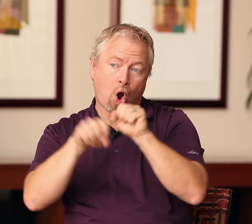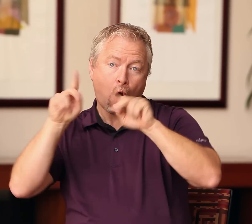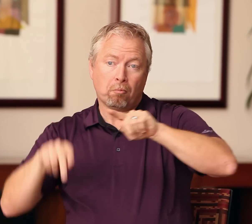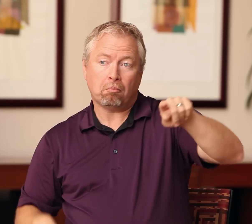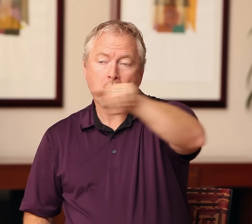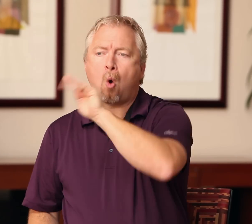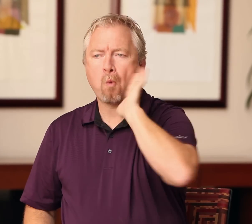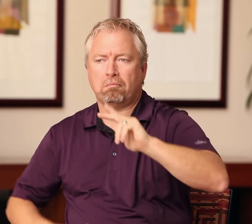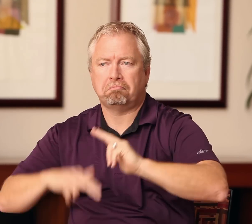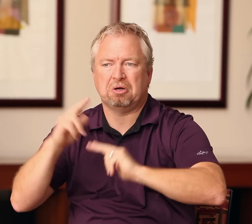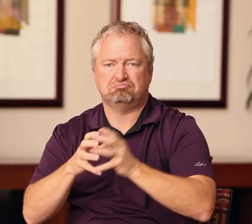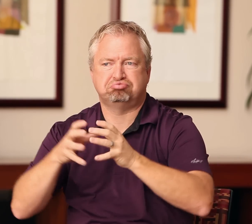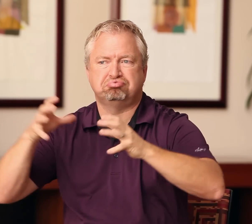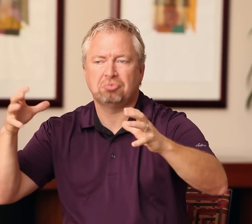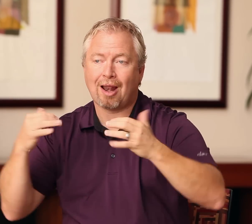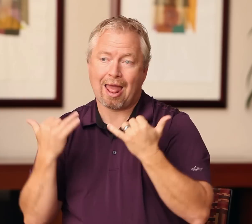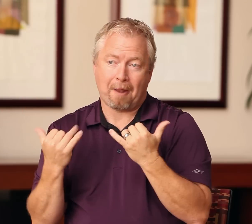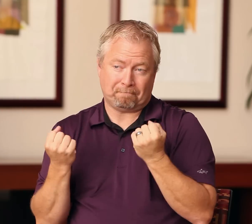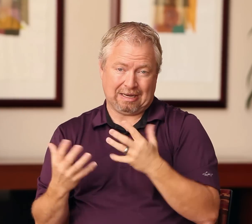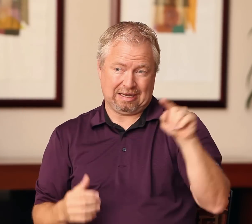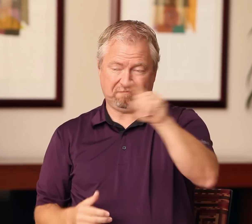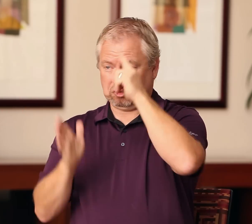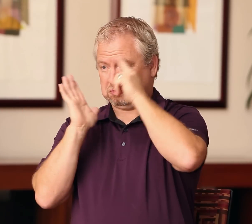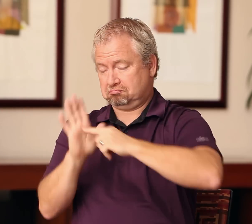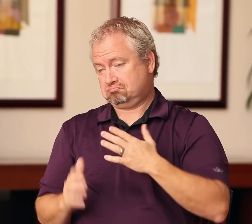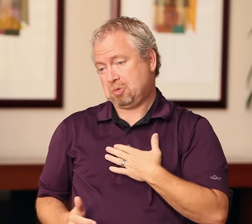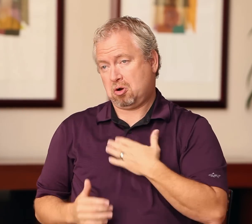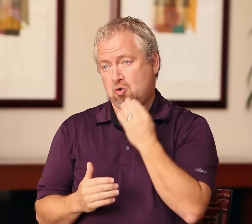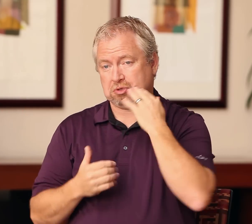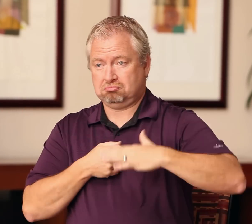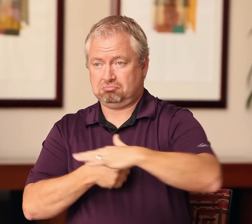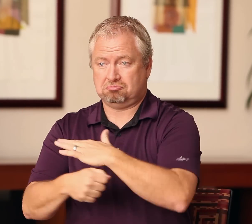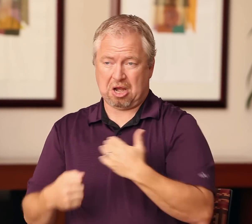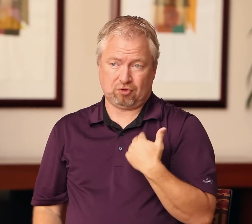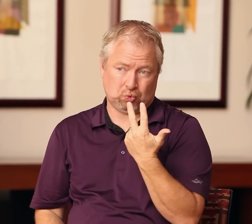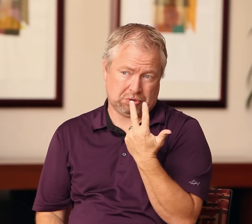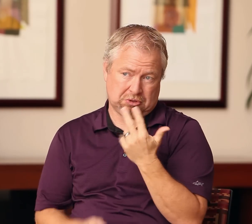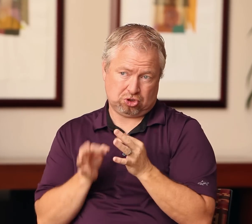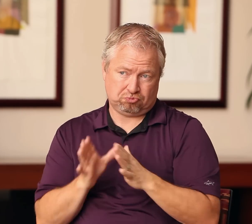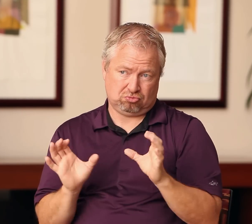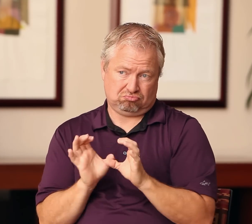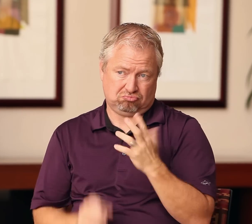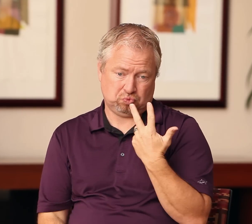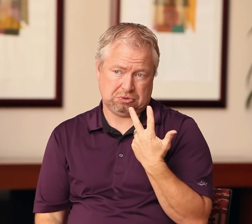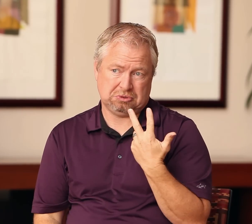Job opportunities will become available as the field grows. In my home area, there are three CDIs. I own an interpreting agency.